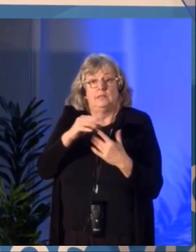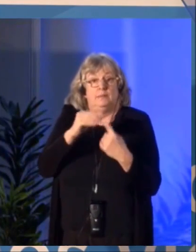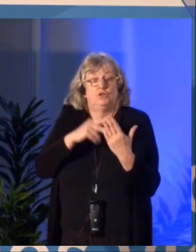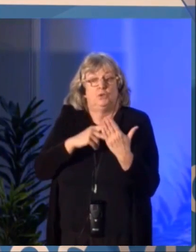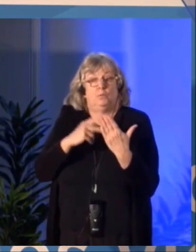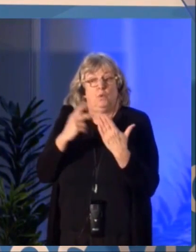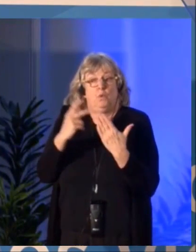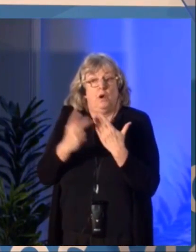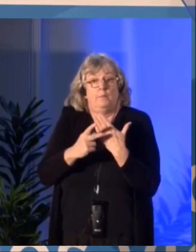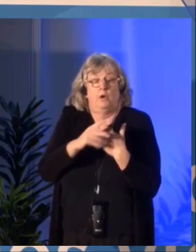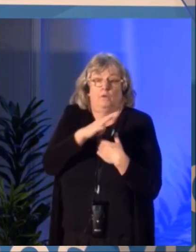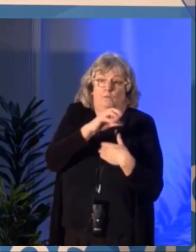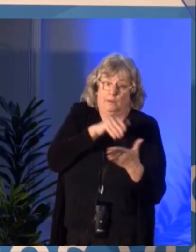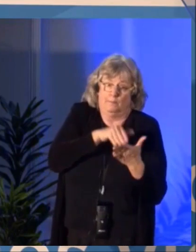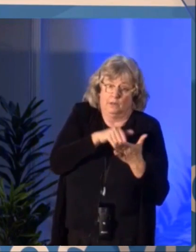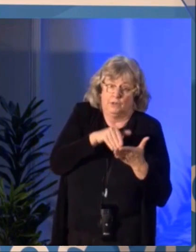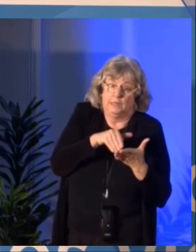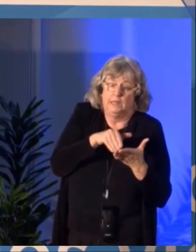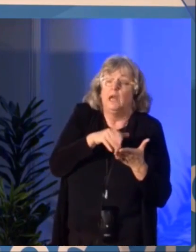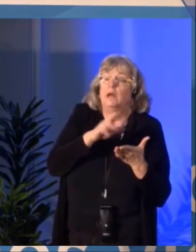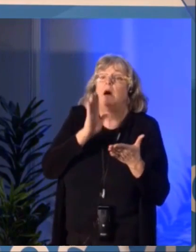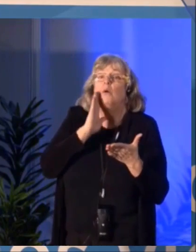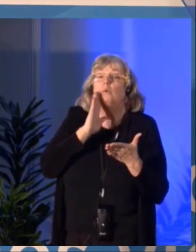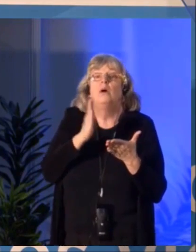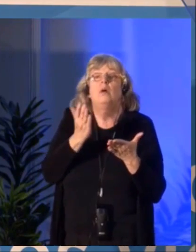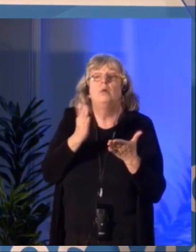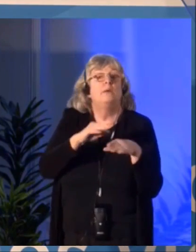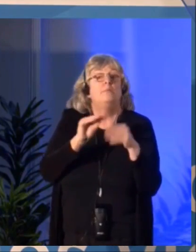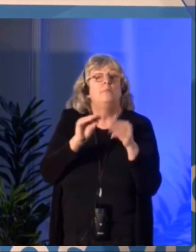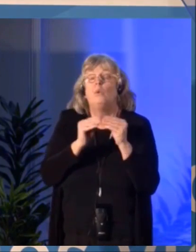So we decided to create an adduct program that would not --